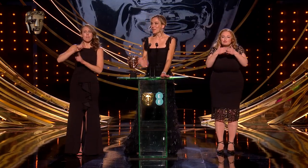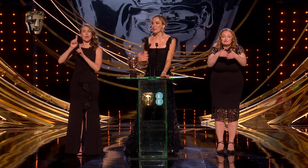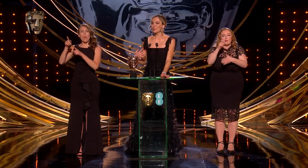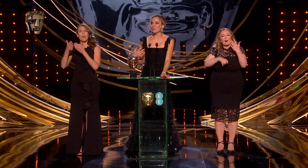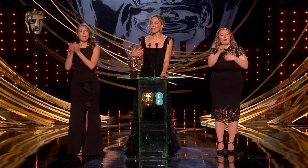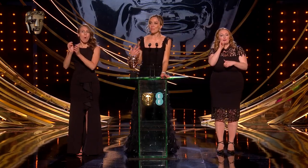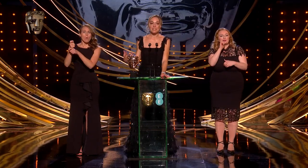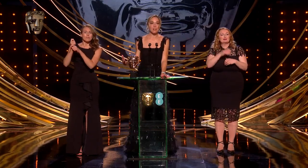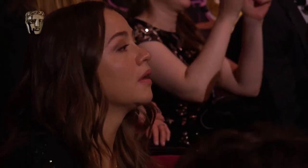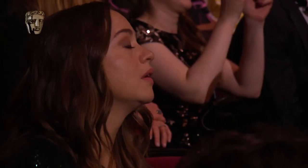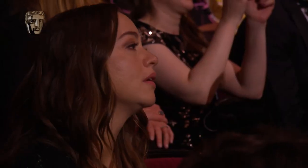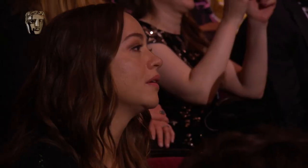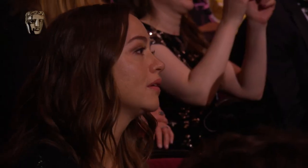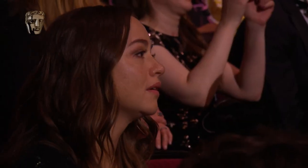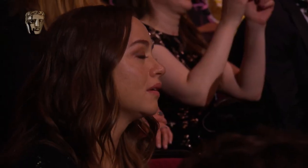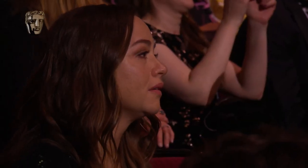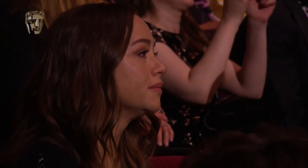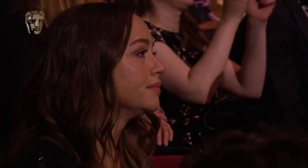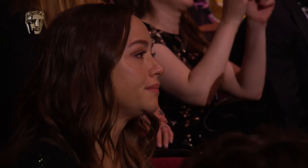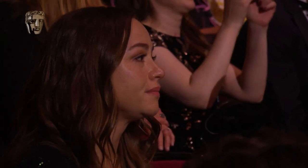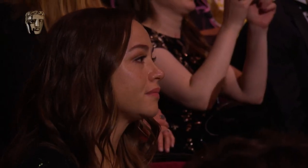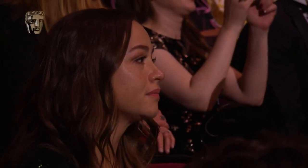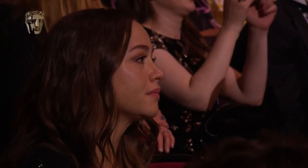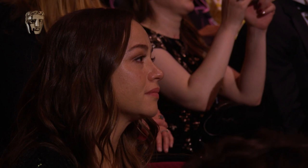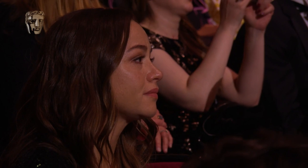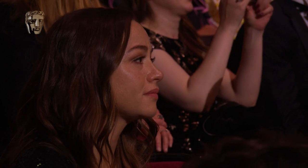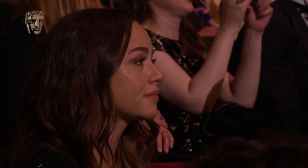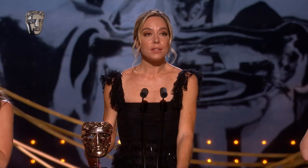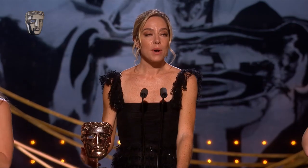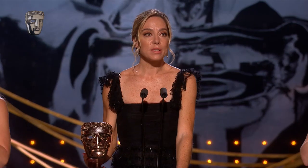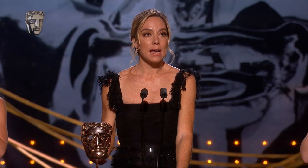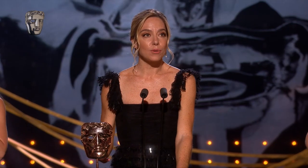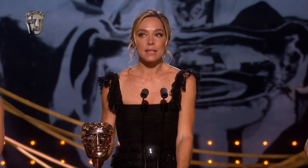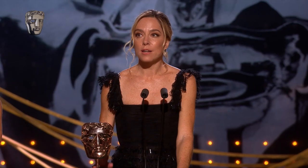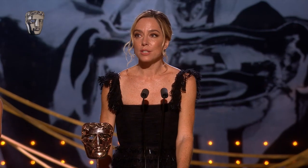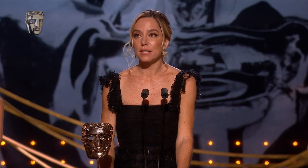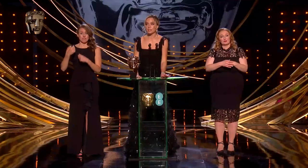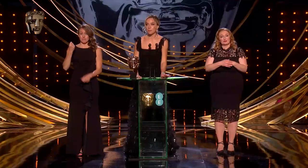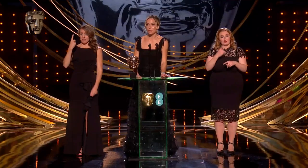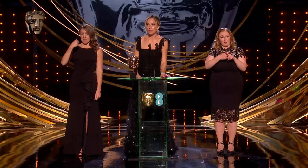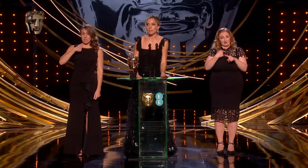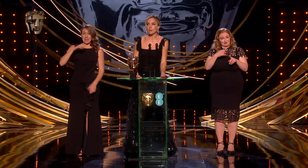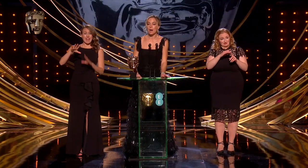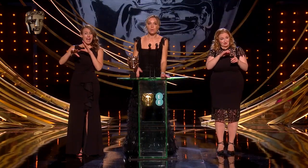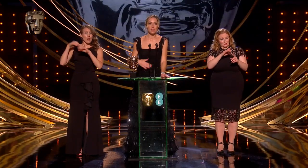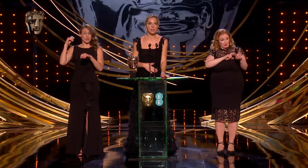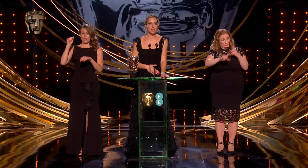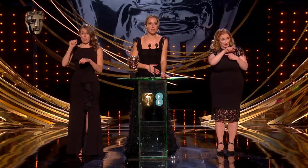who let me tell the story of that town. Also I was an outsider to this community so I want to thank